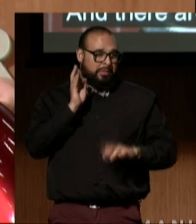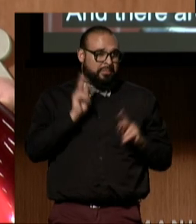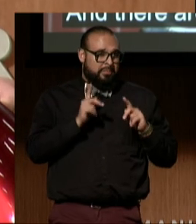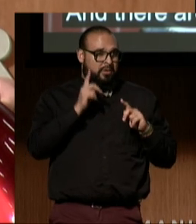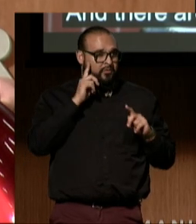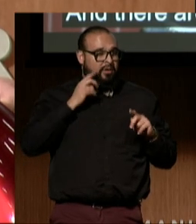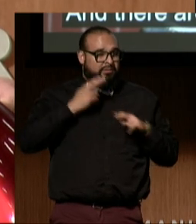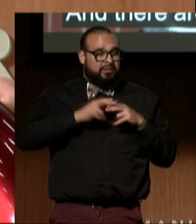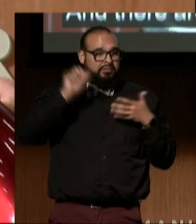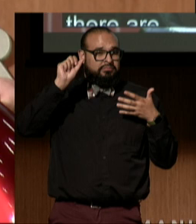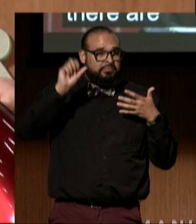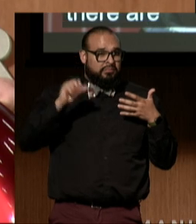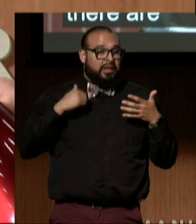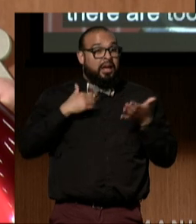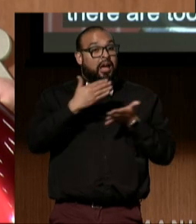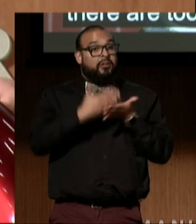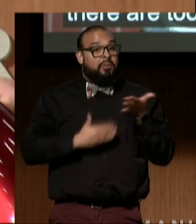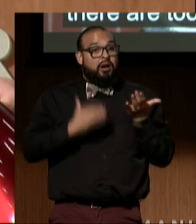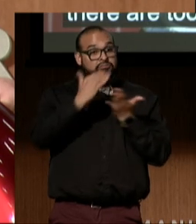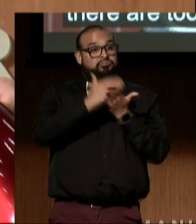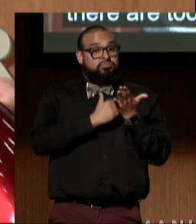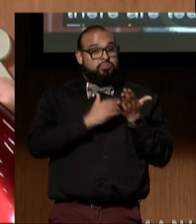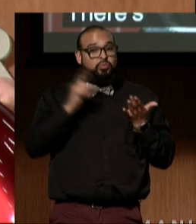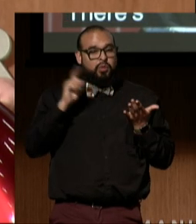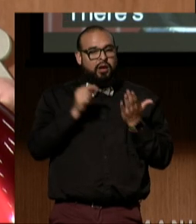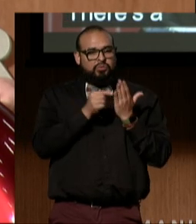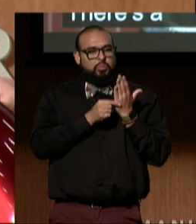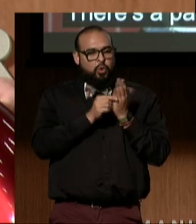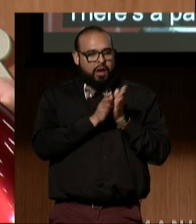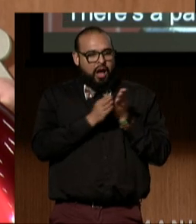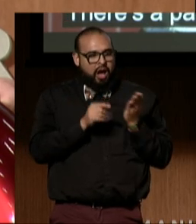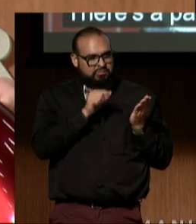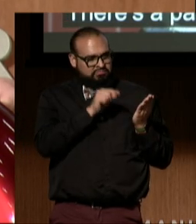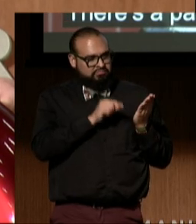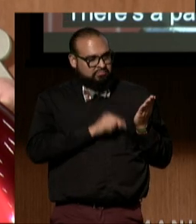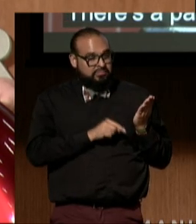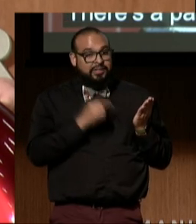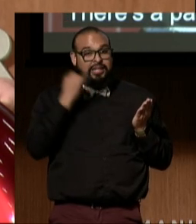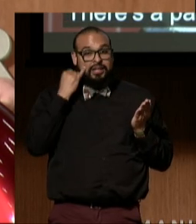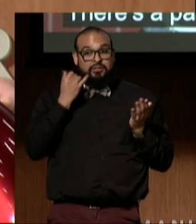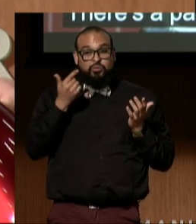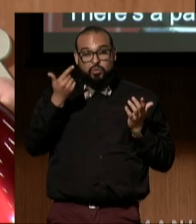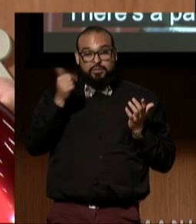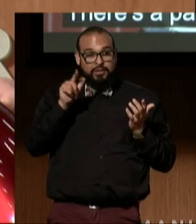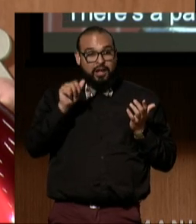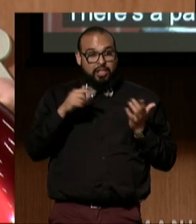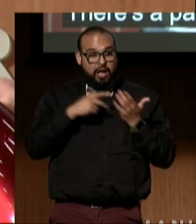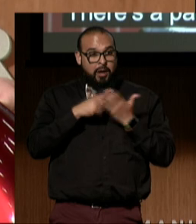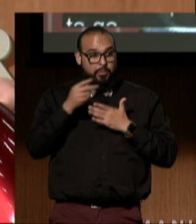There's a partial list on our program. If you'd like to go to our gala program website,